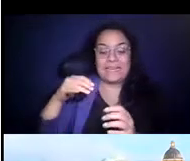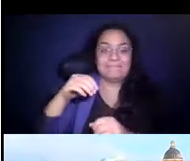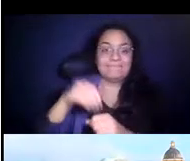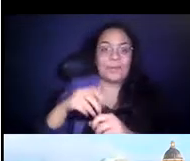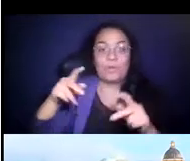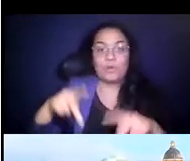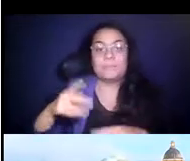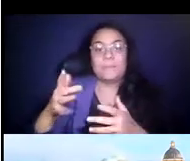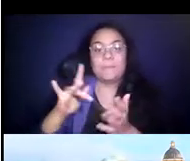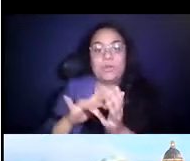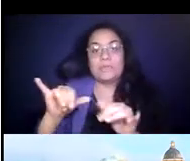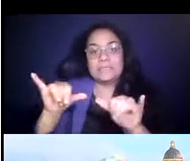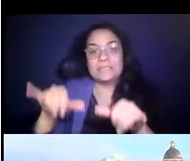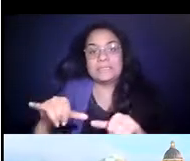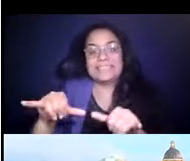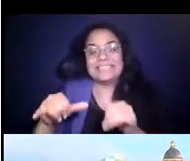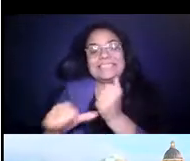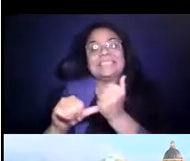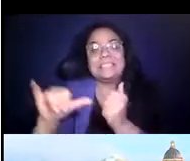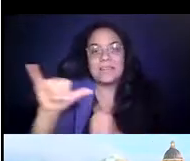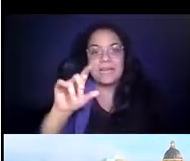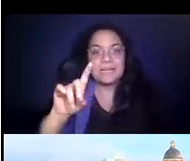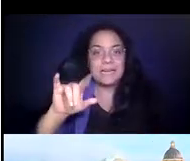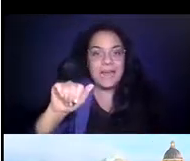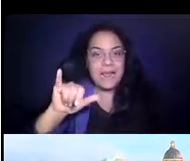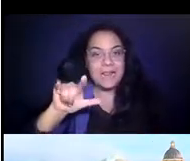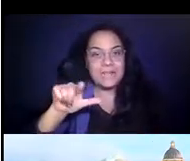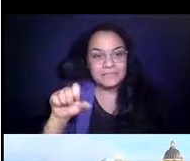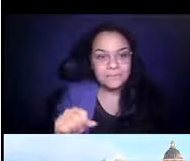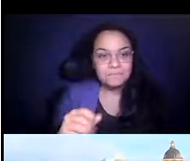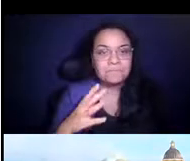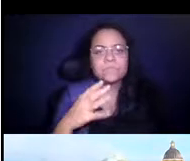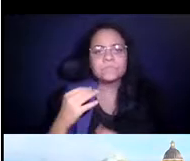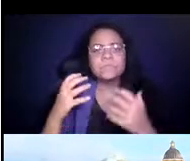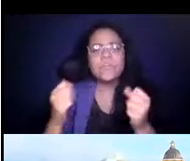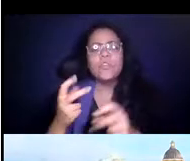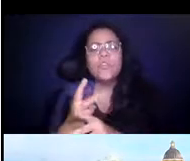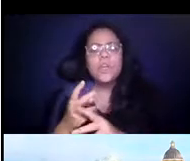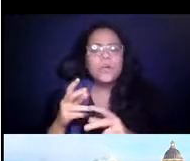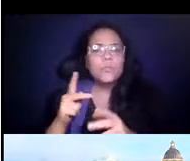14:26:18 and our essential workforce, nurses, the healthcare professionals, public safety,